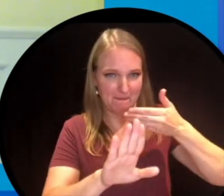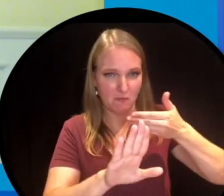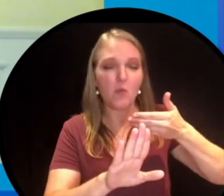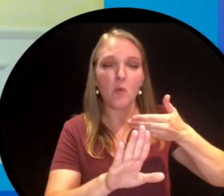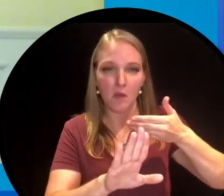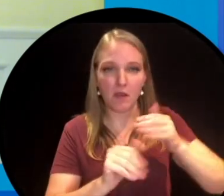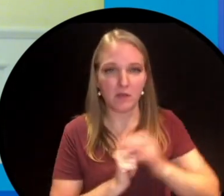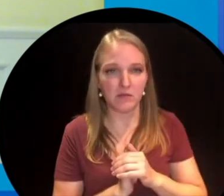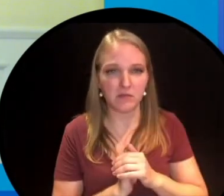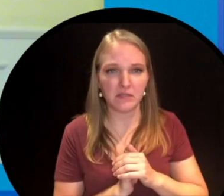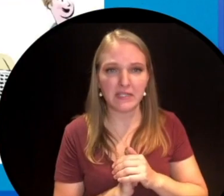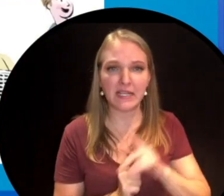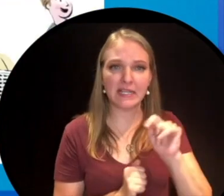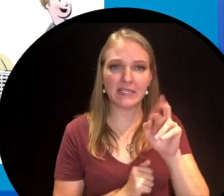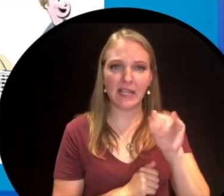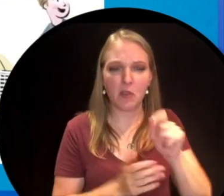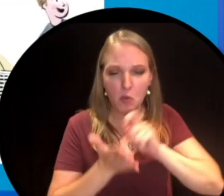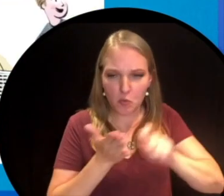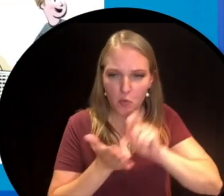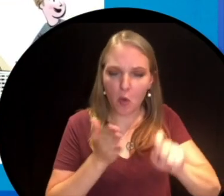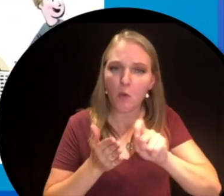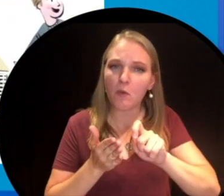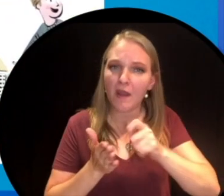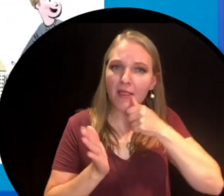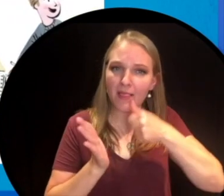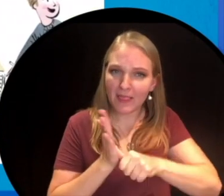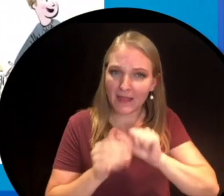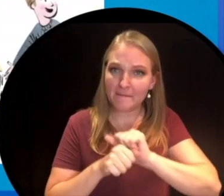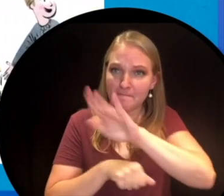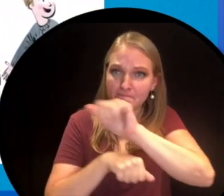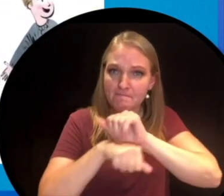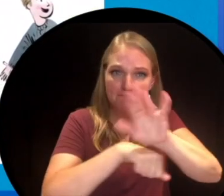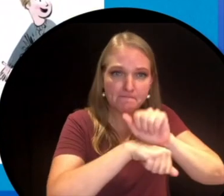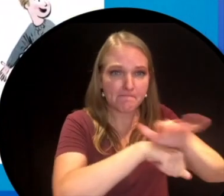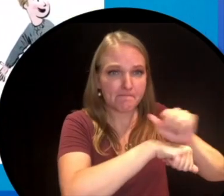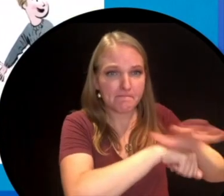run started, Terry wrote away to a lot of different companies asking them for their help